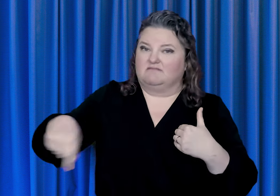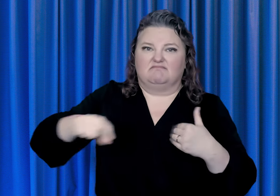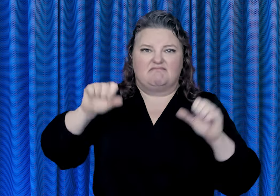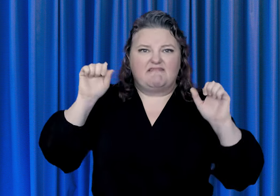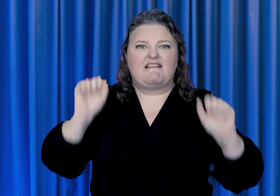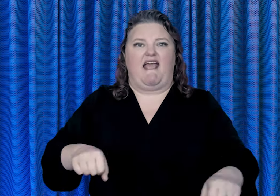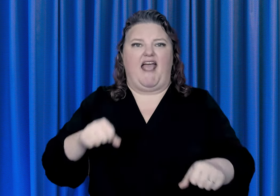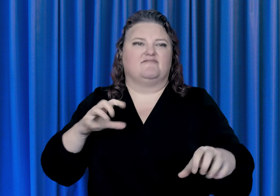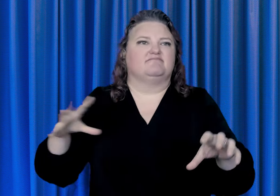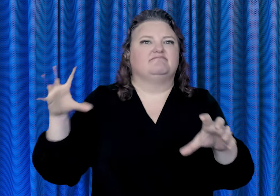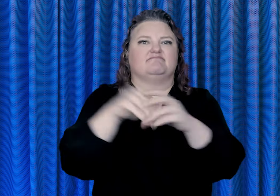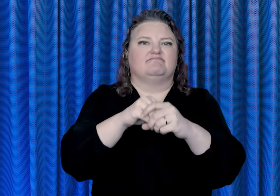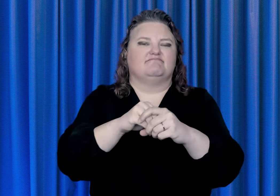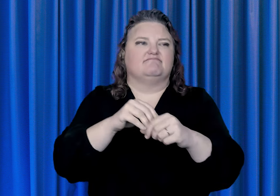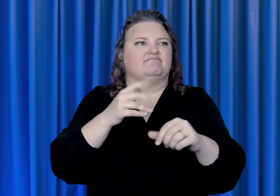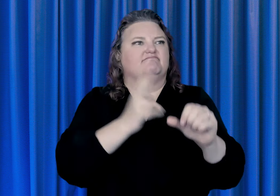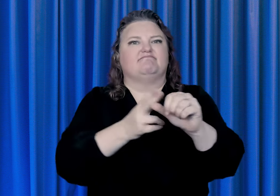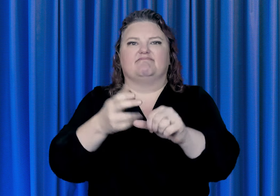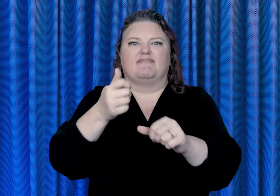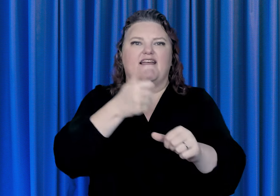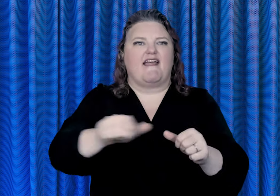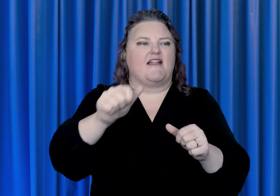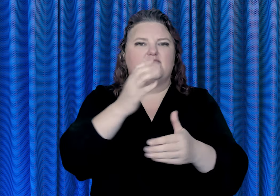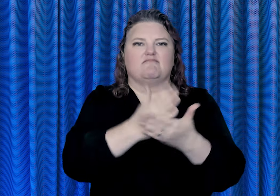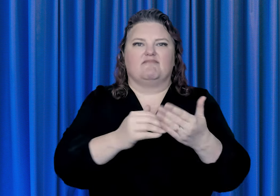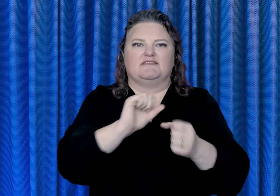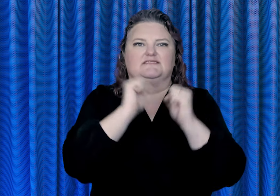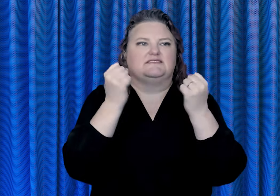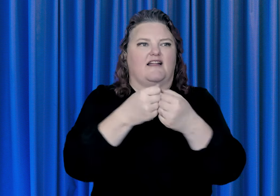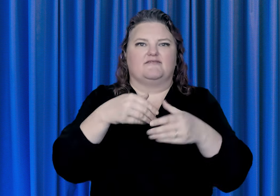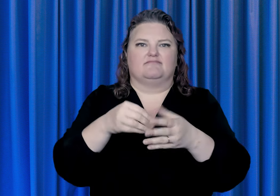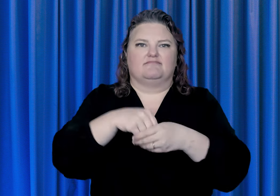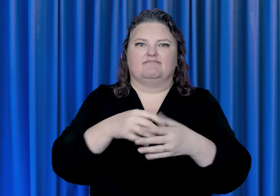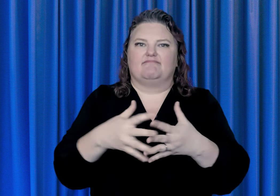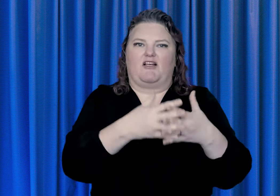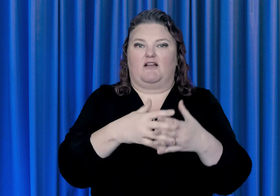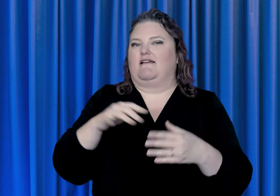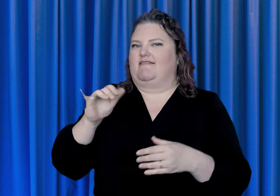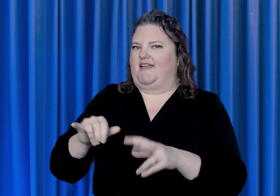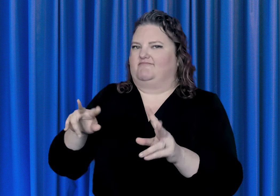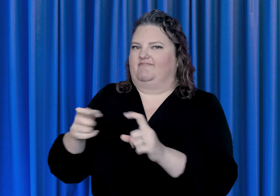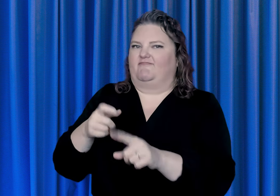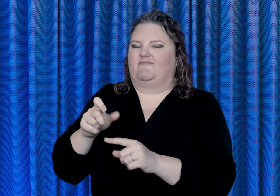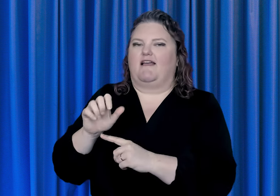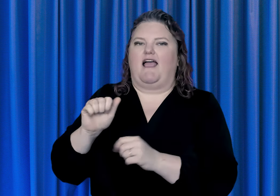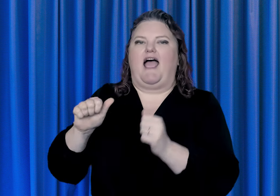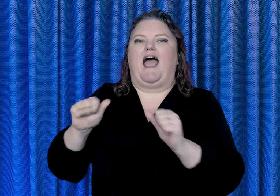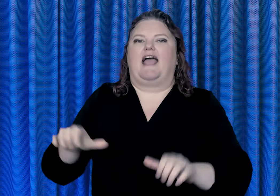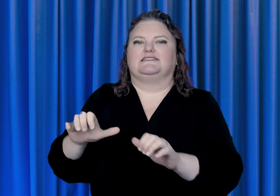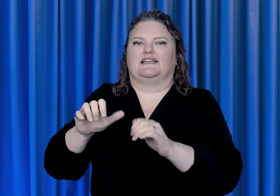and equally participate in our society,” said Acting Associate Attorney General Benjamin C.